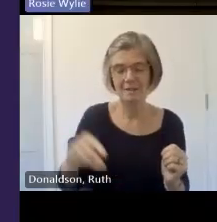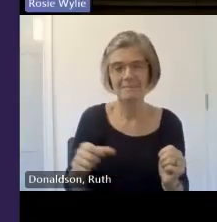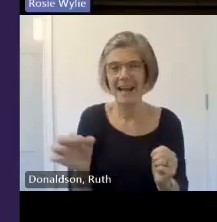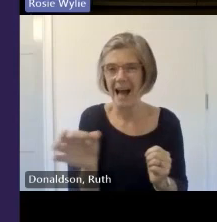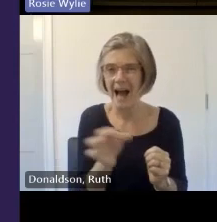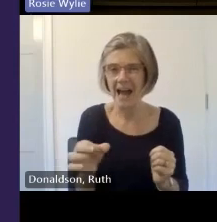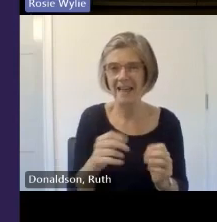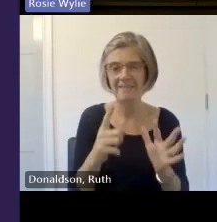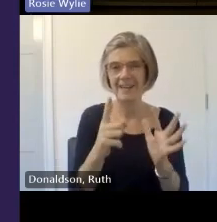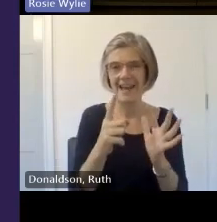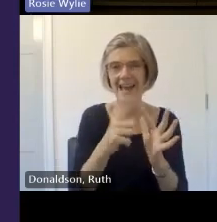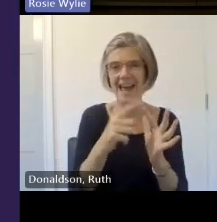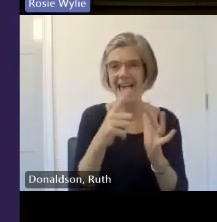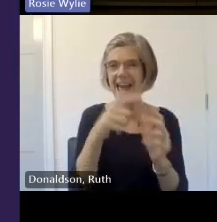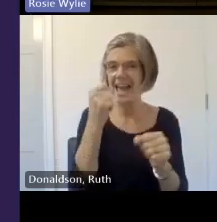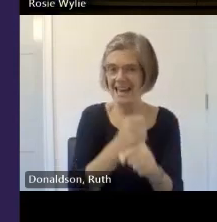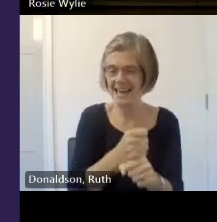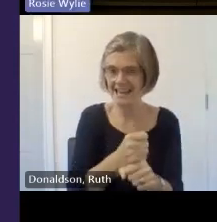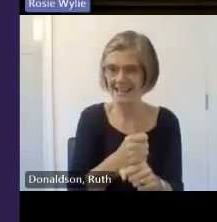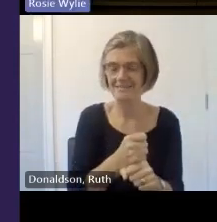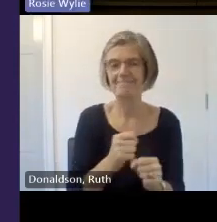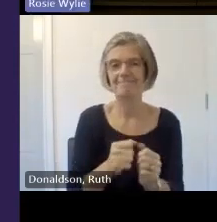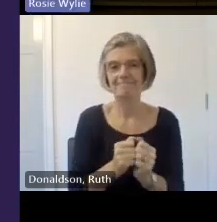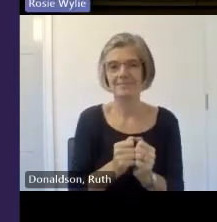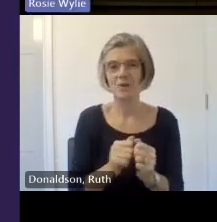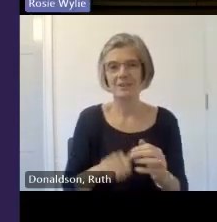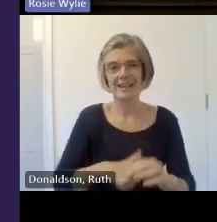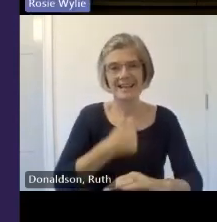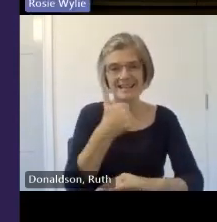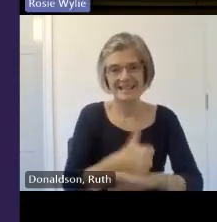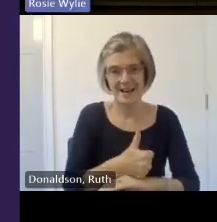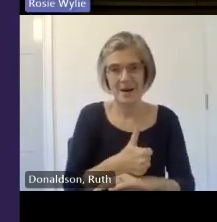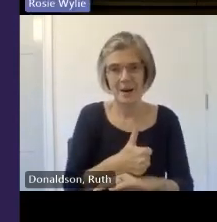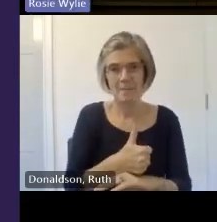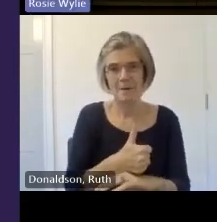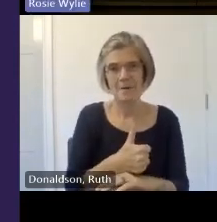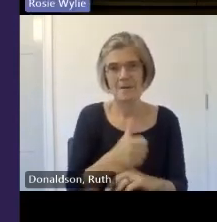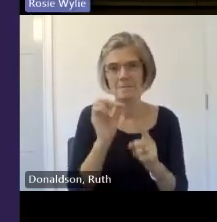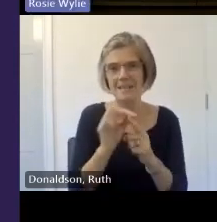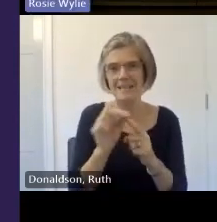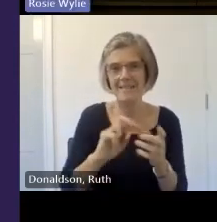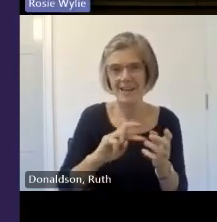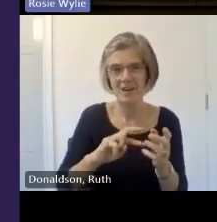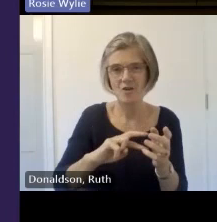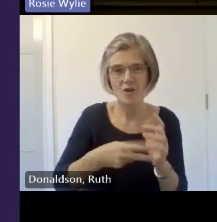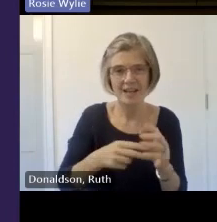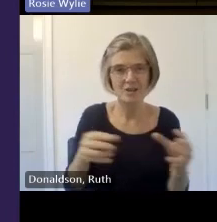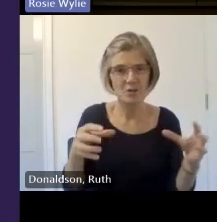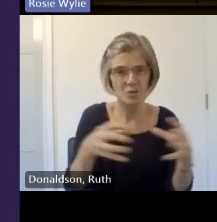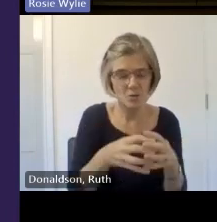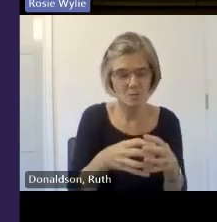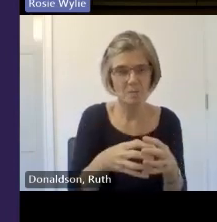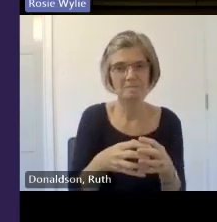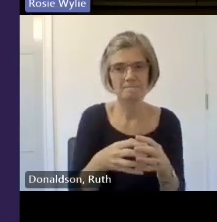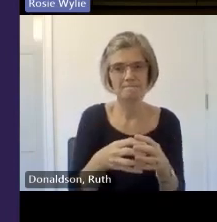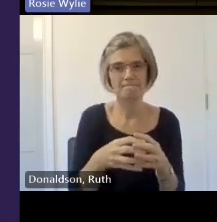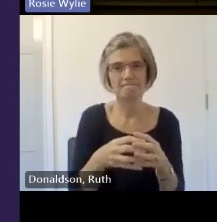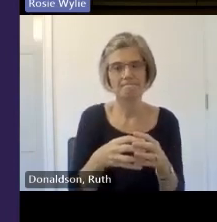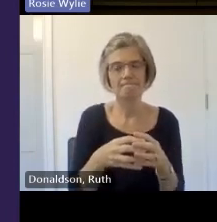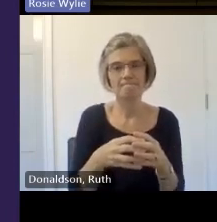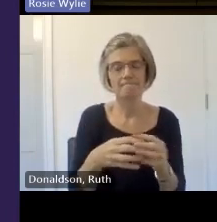common E3 is that correct wonderful um Camille was the Coast story gatherer for the small aisles and